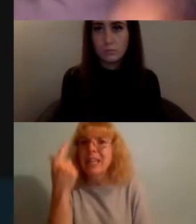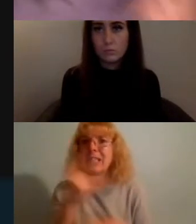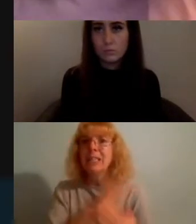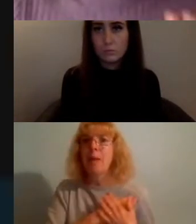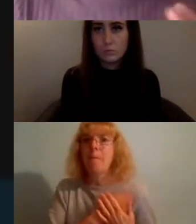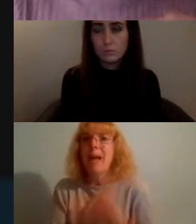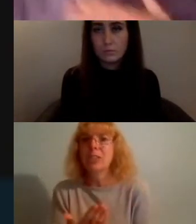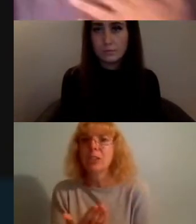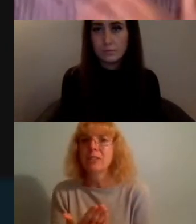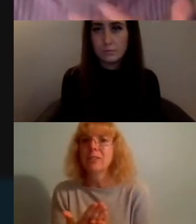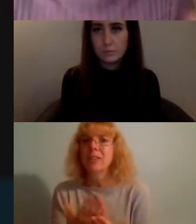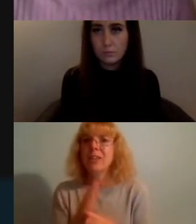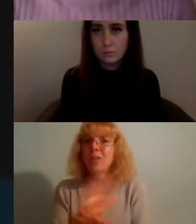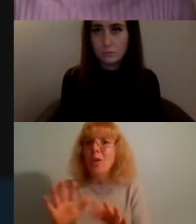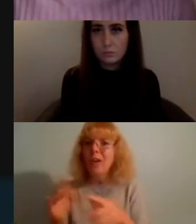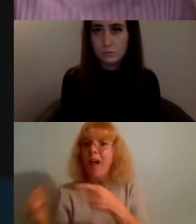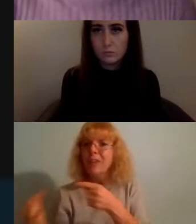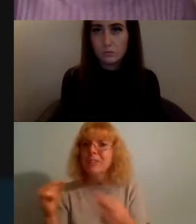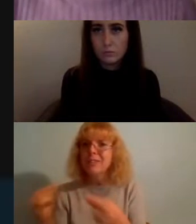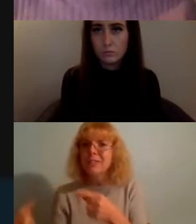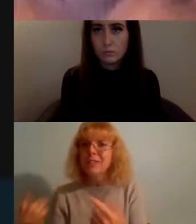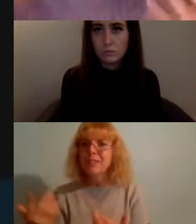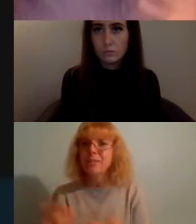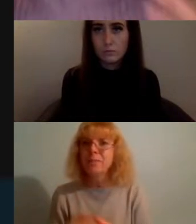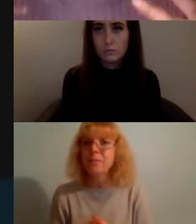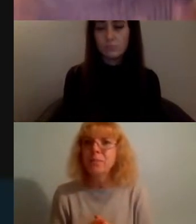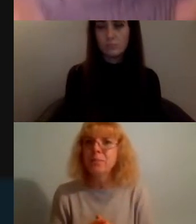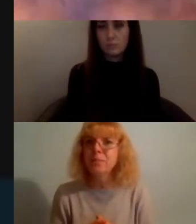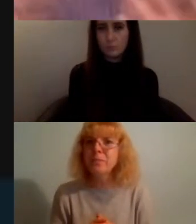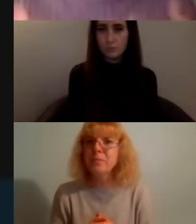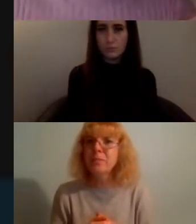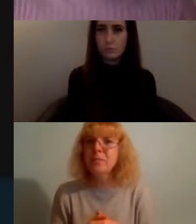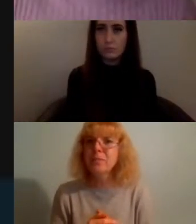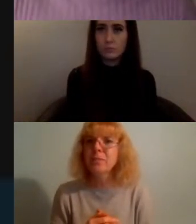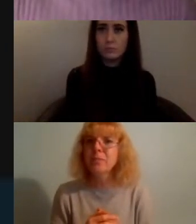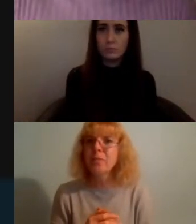a hustle this isn't obviously personal and just thinking about how people listen to the right